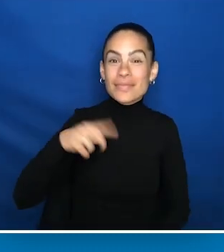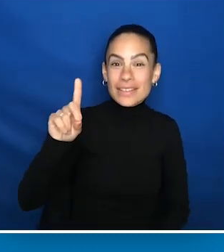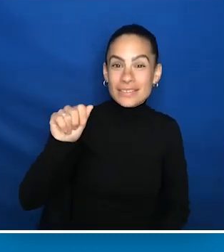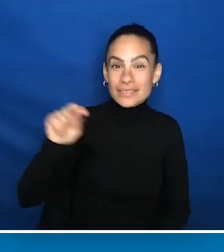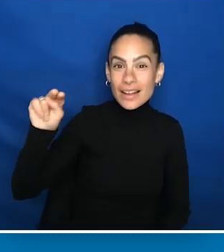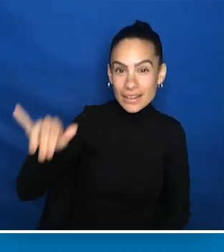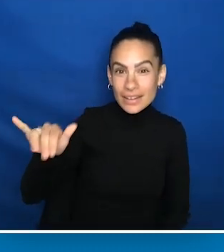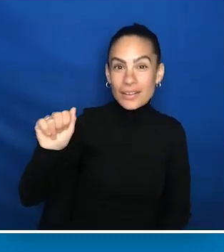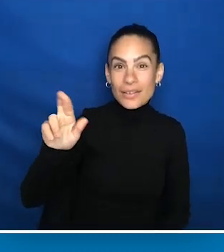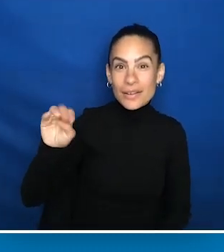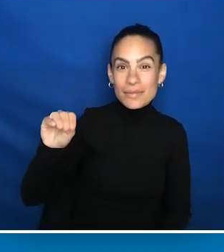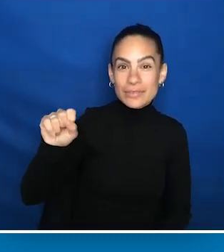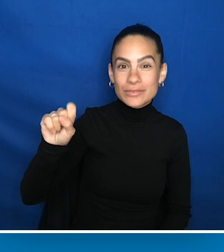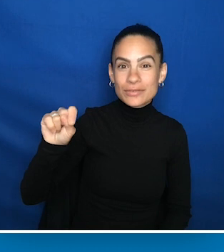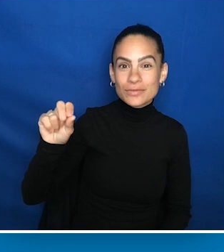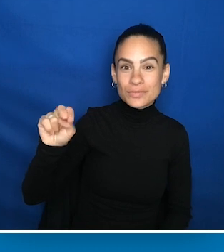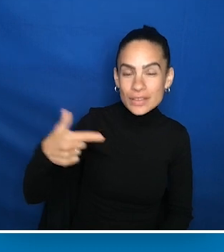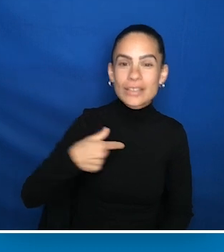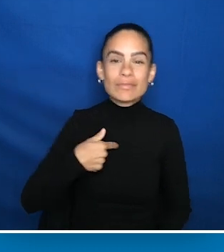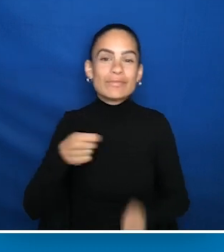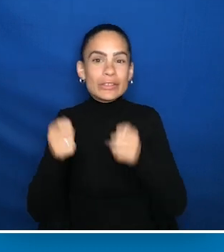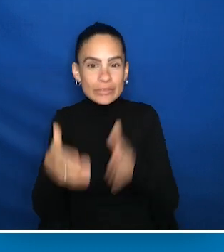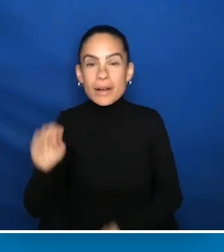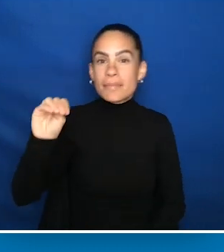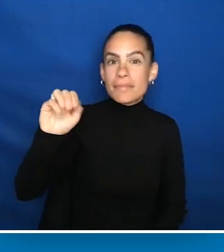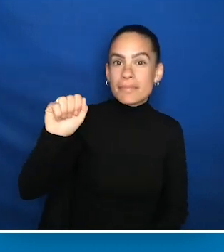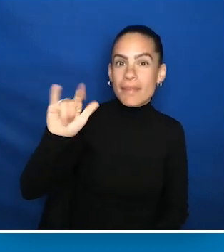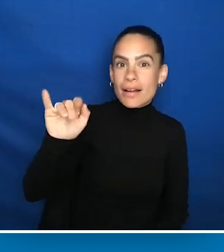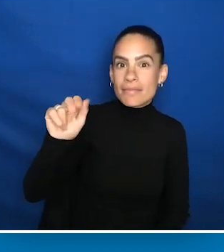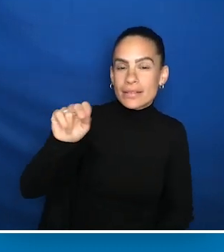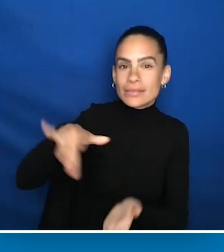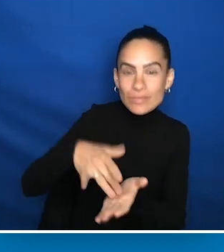I'm Danny Armstrong, Director of the Mailman Center for Child Development at the University of Miami